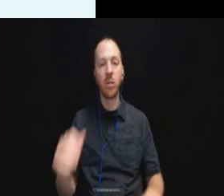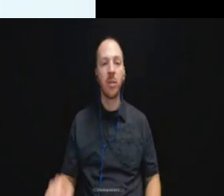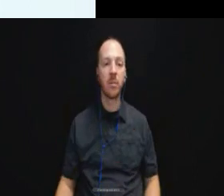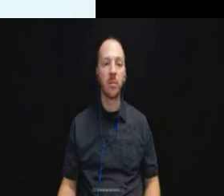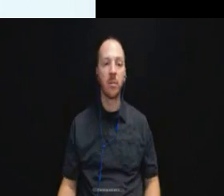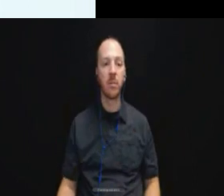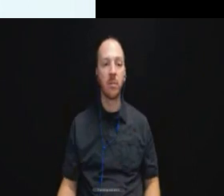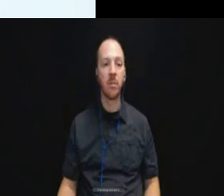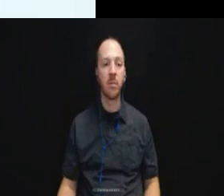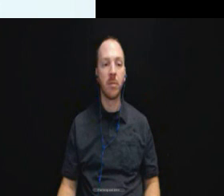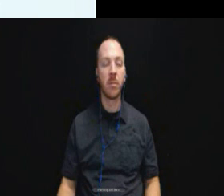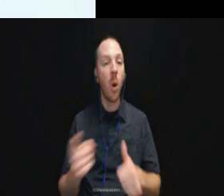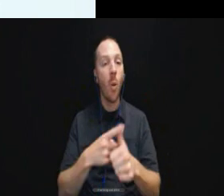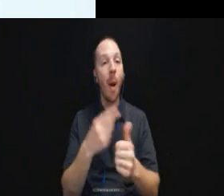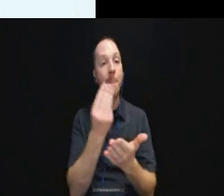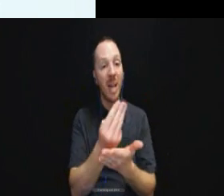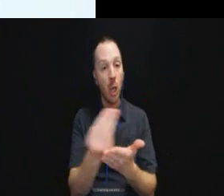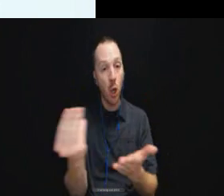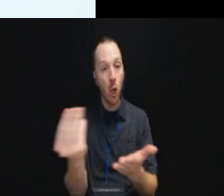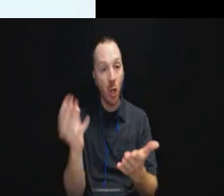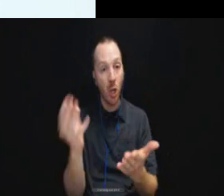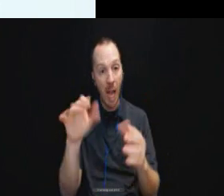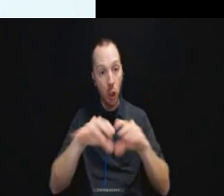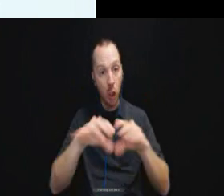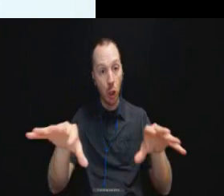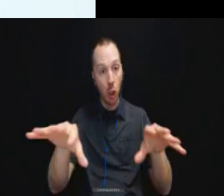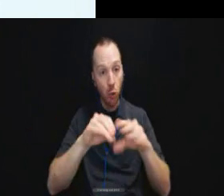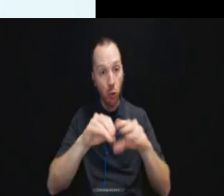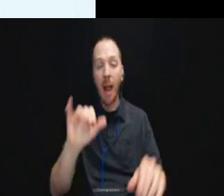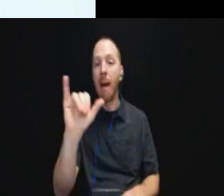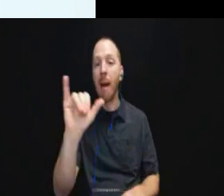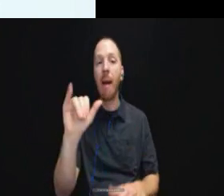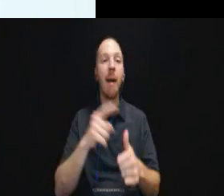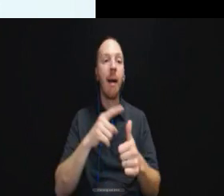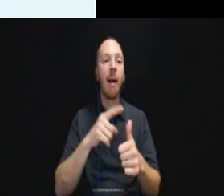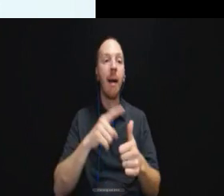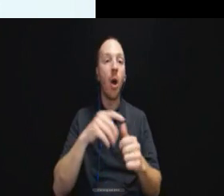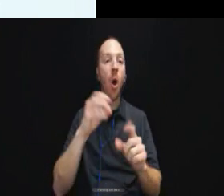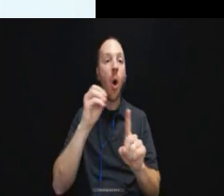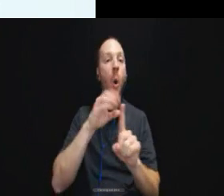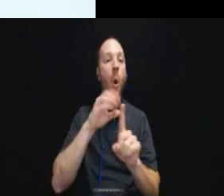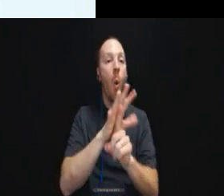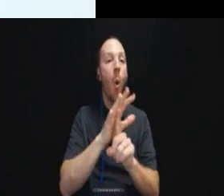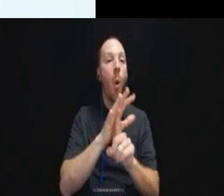one is that materials that are being distributed, things like orientation materials, handbook,